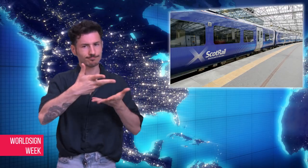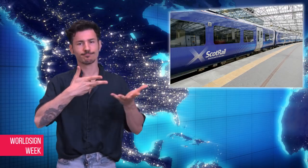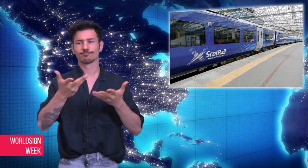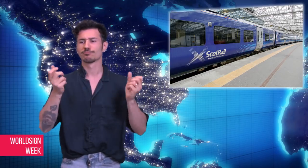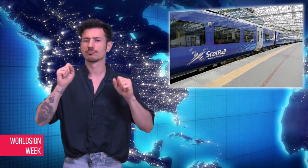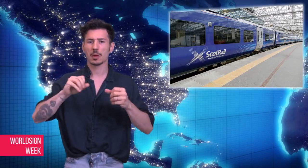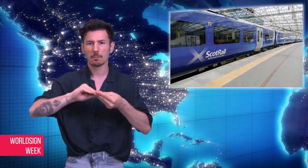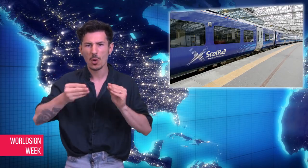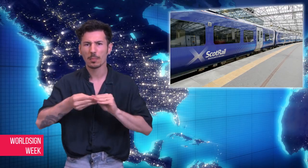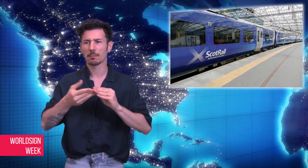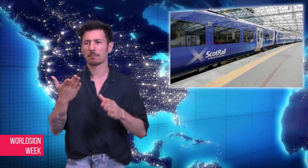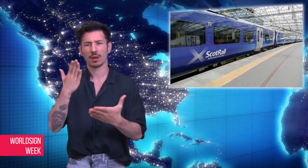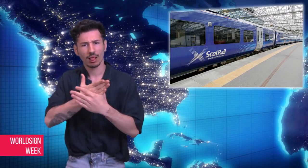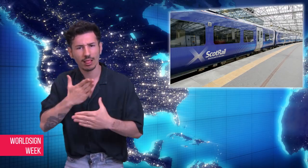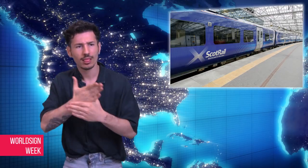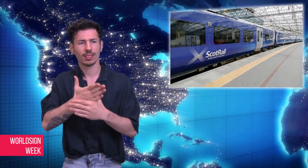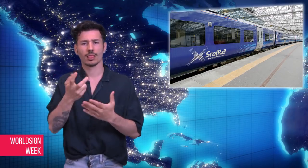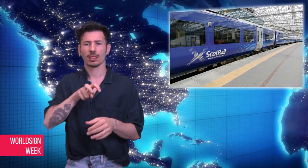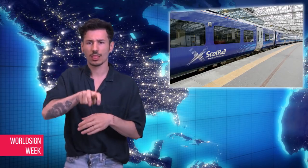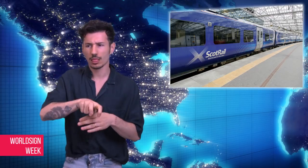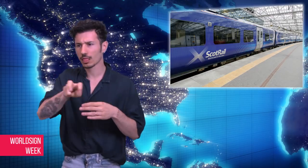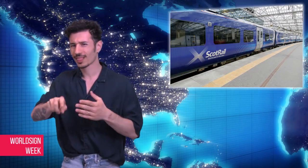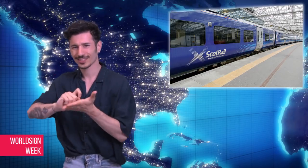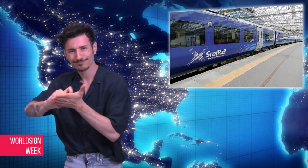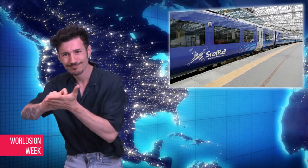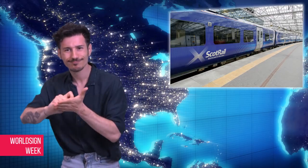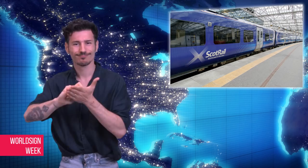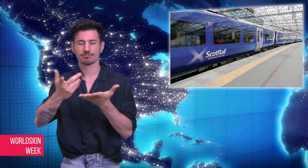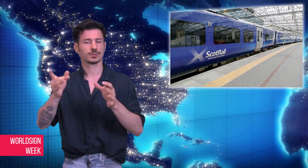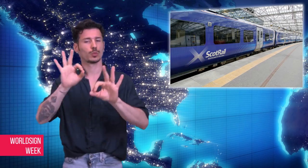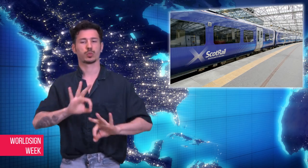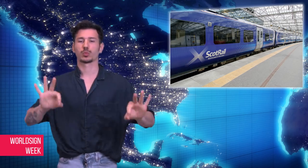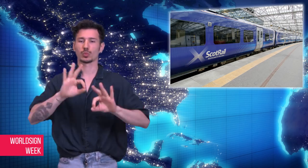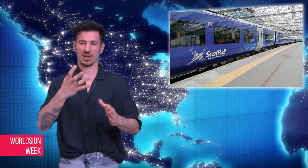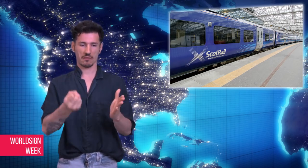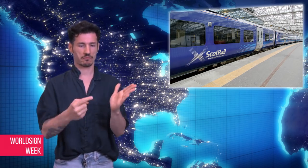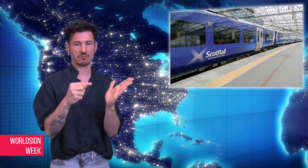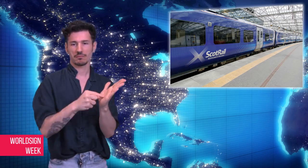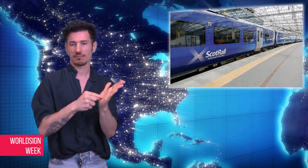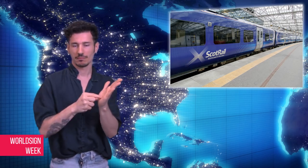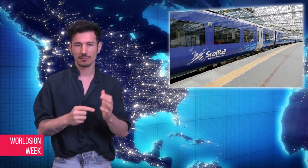throughout the rail journey at any time without any disruptions.